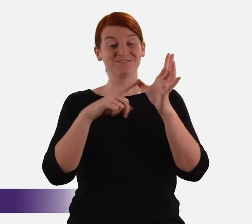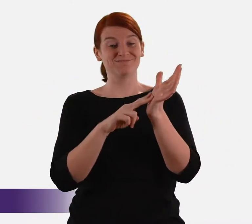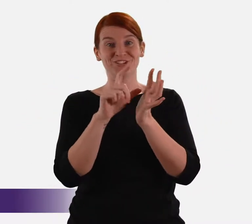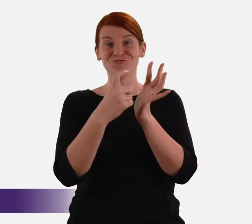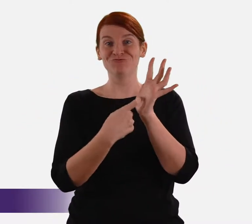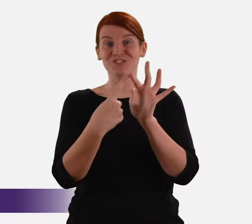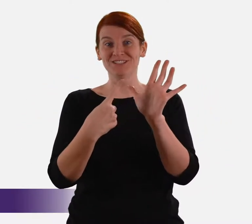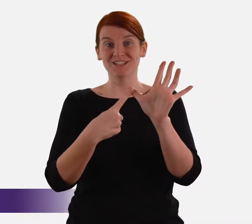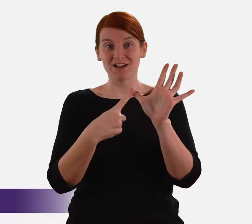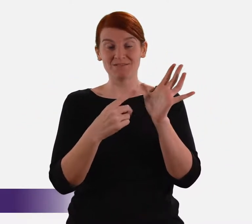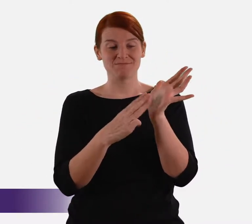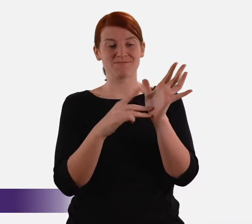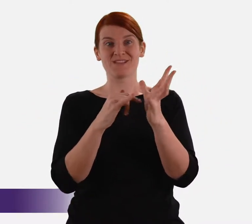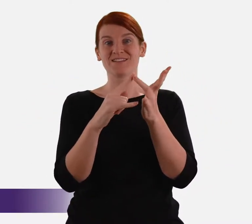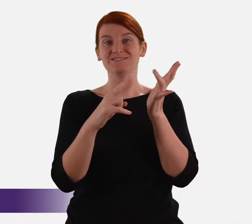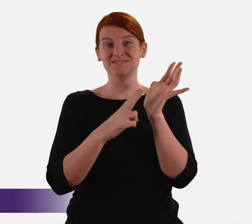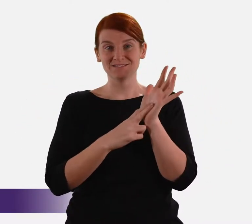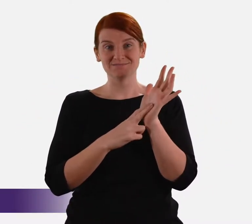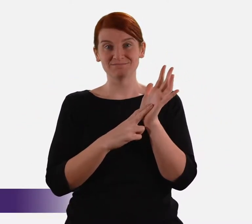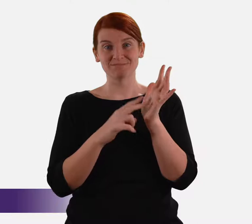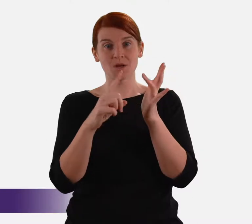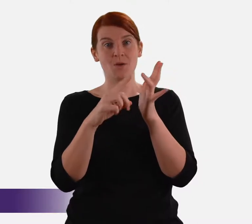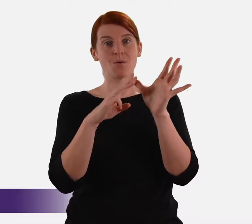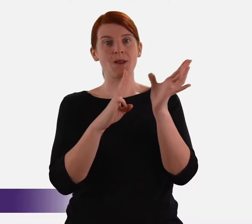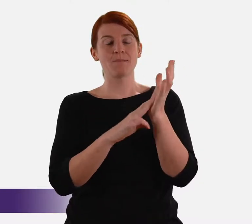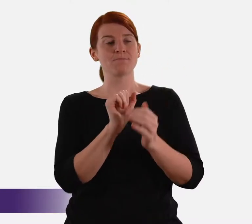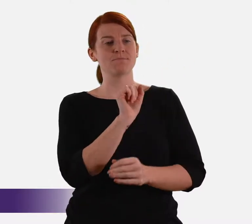• Commissioner Andrea Mason OAM